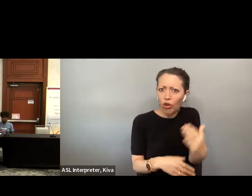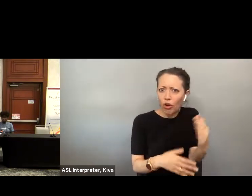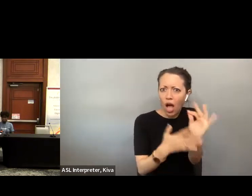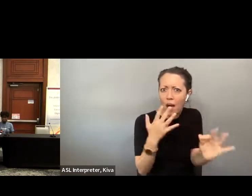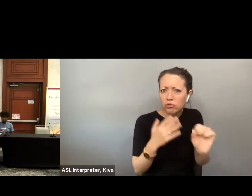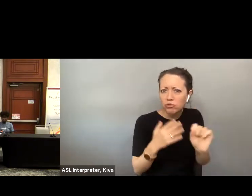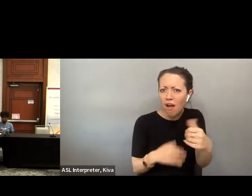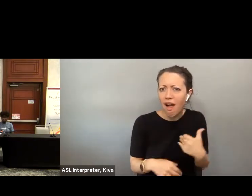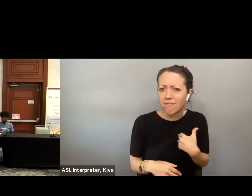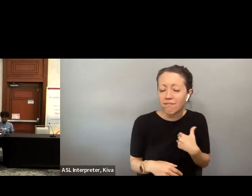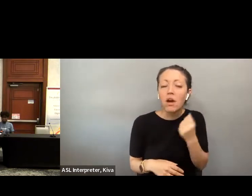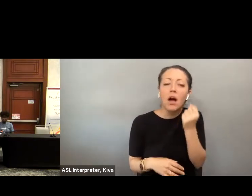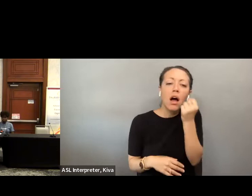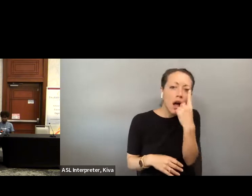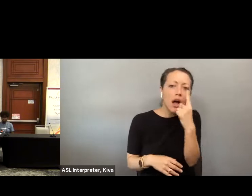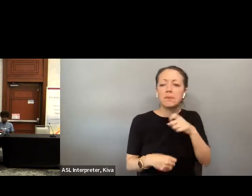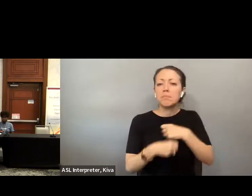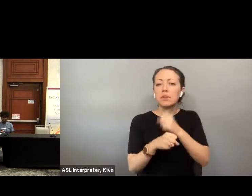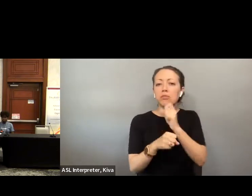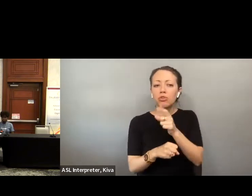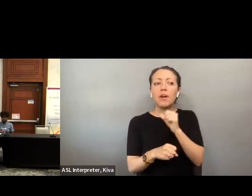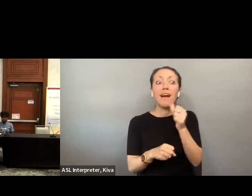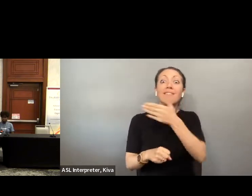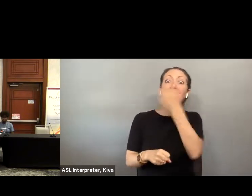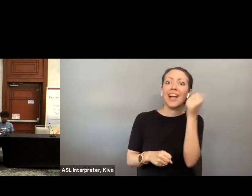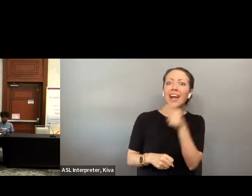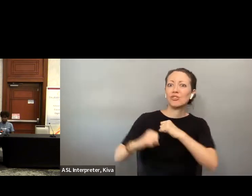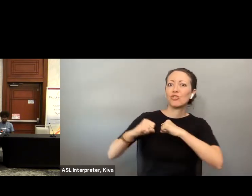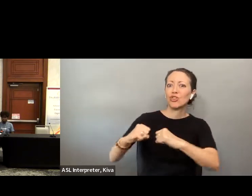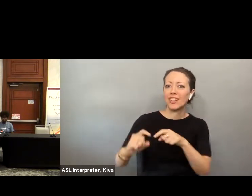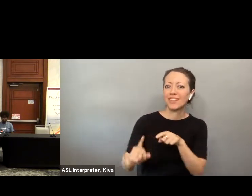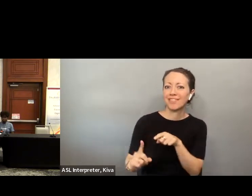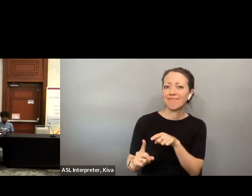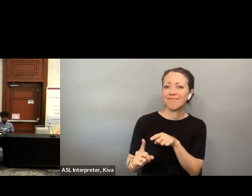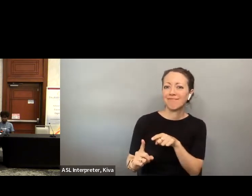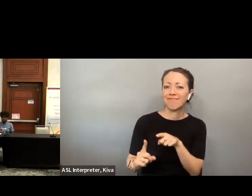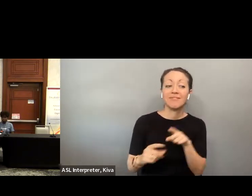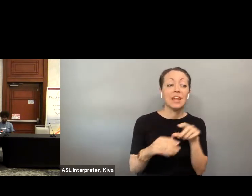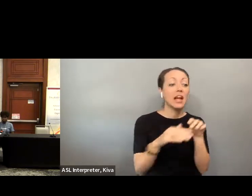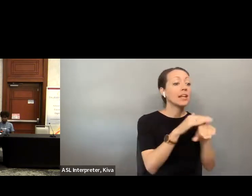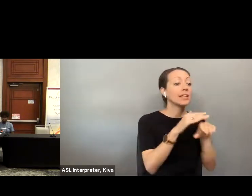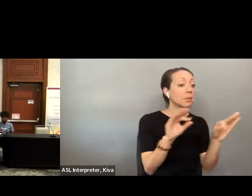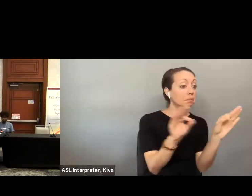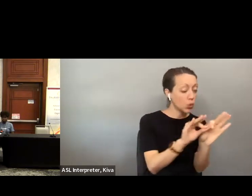And I don't say this just to try to dampen down spirits, because I do think there are options and availabilities that are there, but there are always going to be a trade-off But there's always going to be a trade-off between accessibility security.